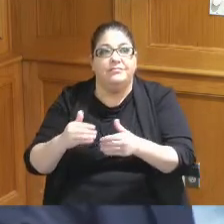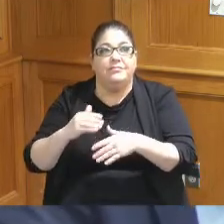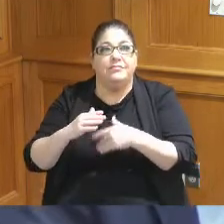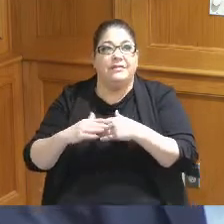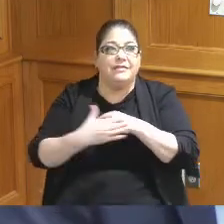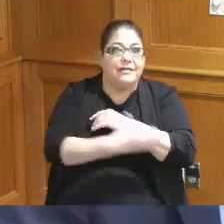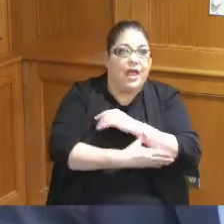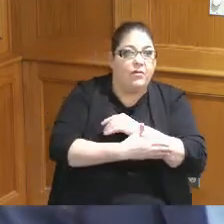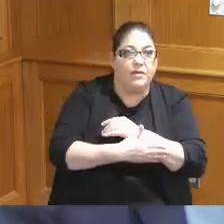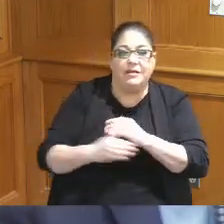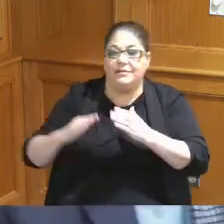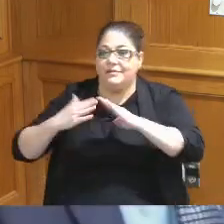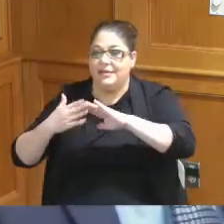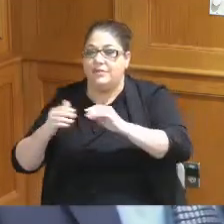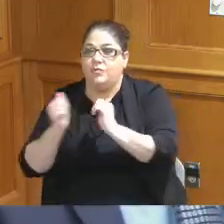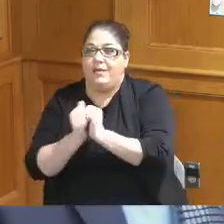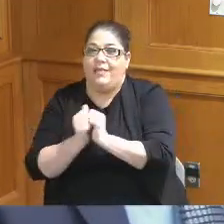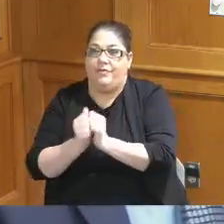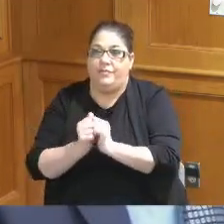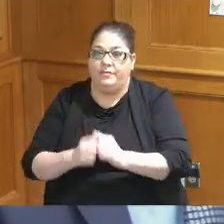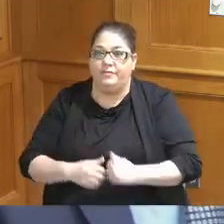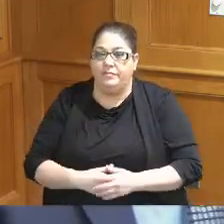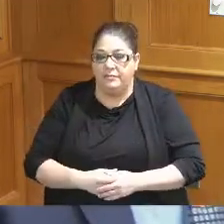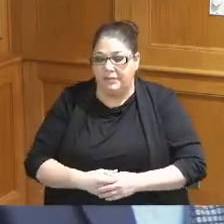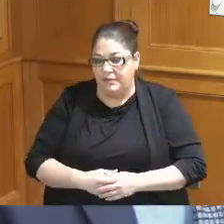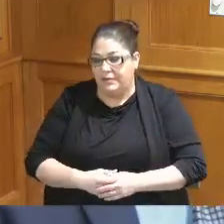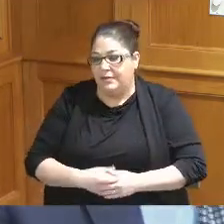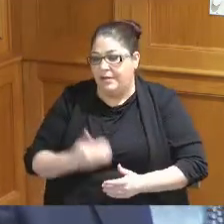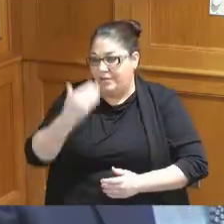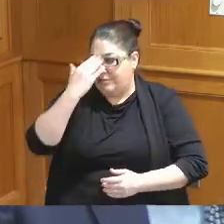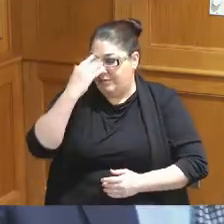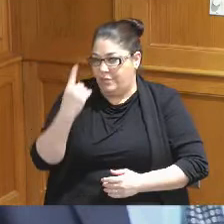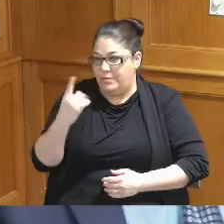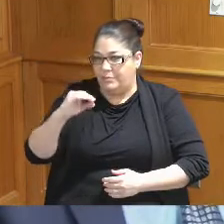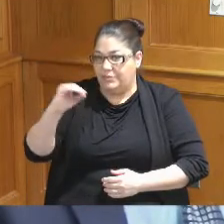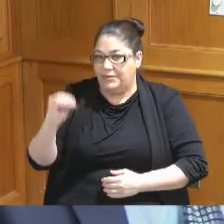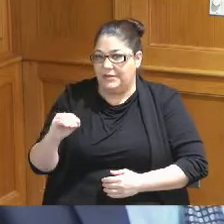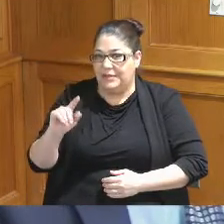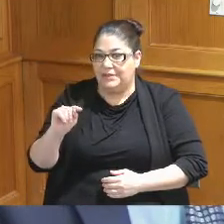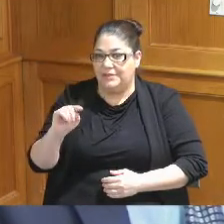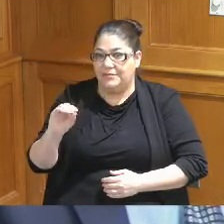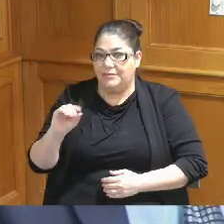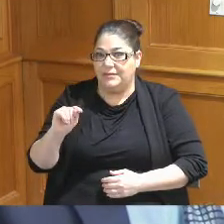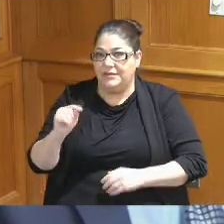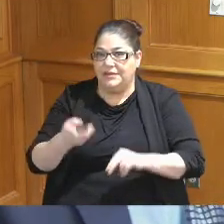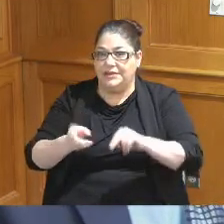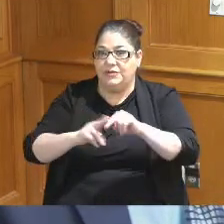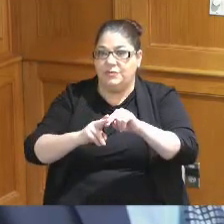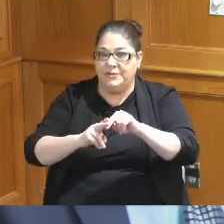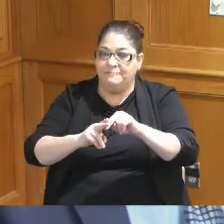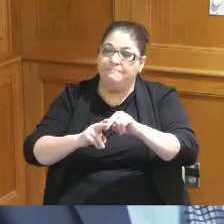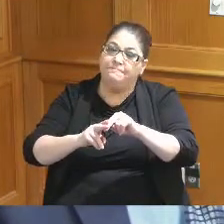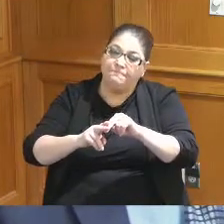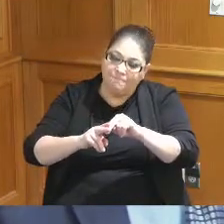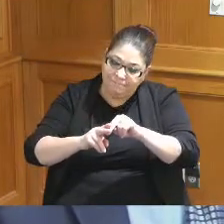the county to do this I know that the one percent increase in the tot is something that we need the